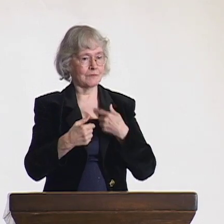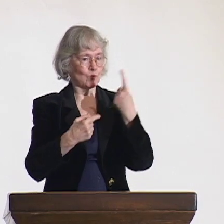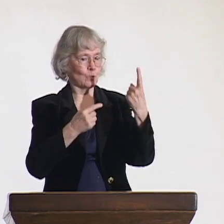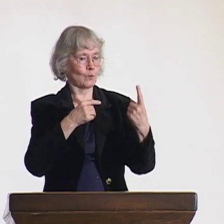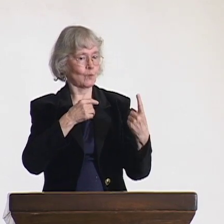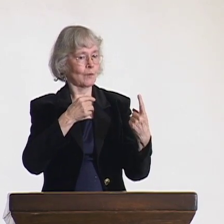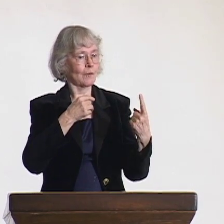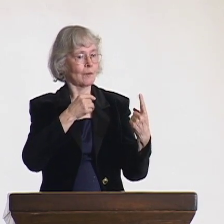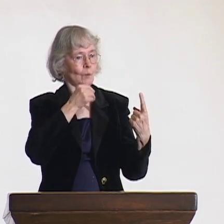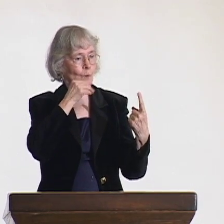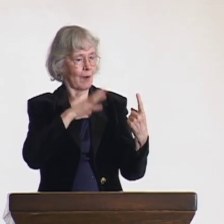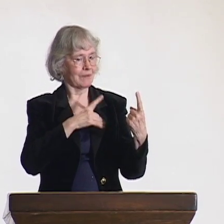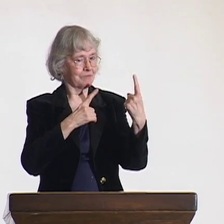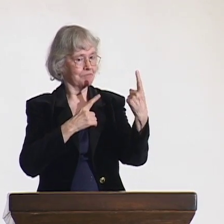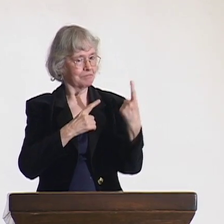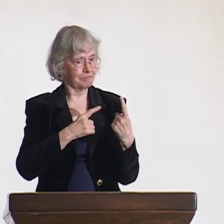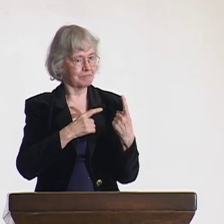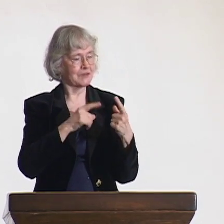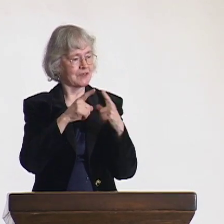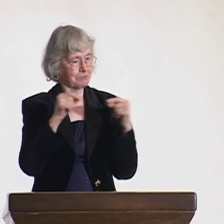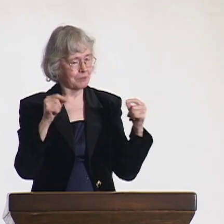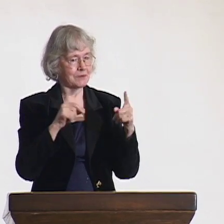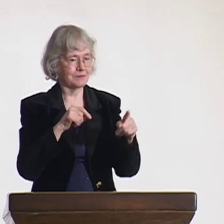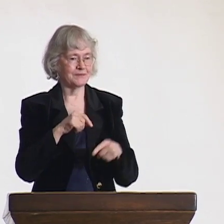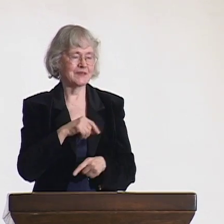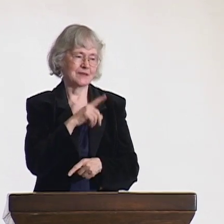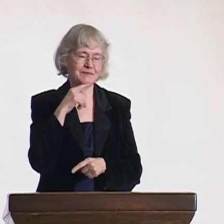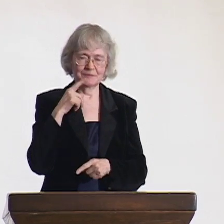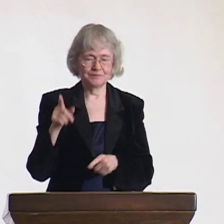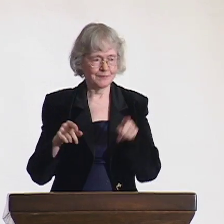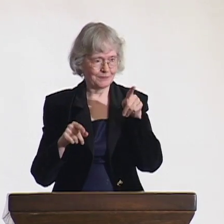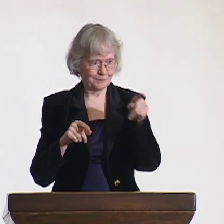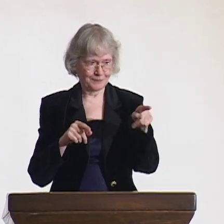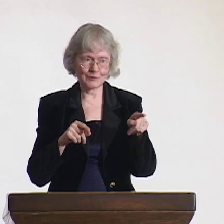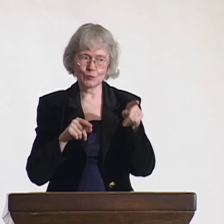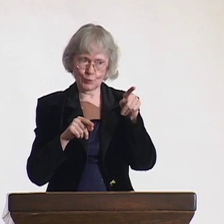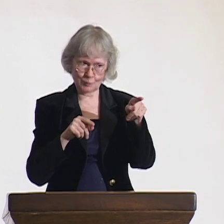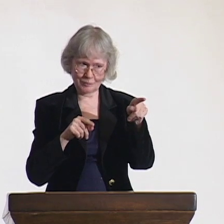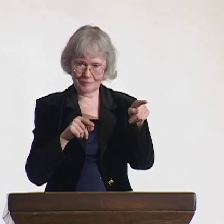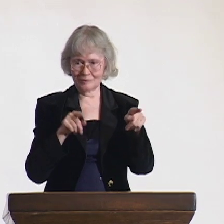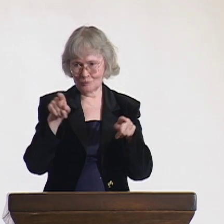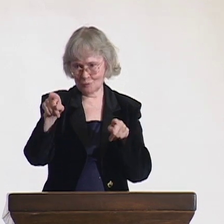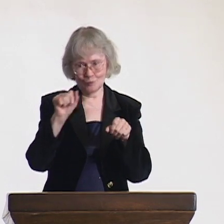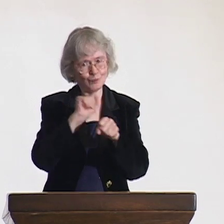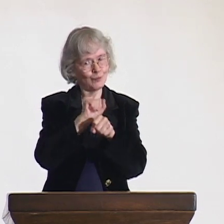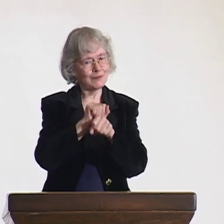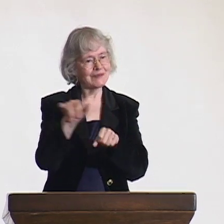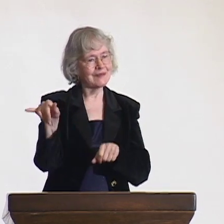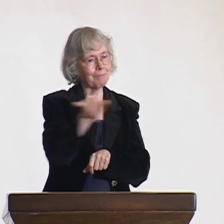I introduced myself to a woman that worked as a staff member, and one of the people said to me,